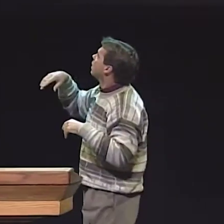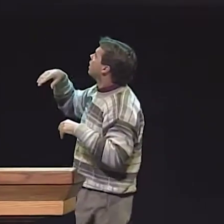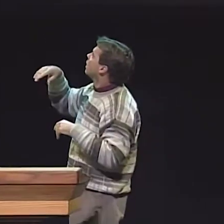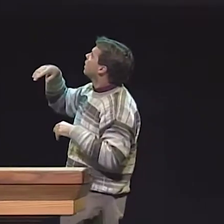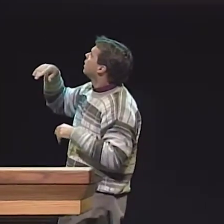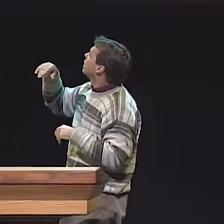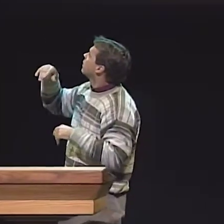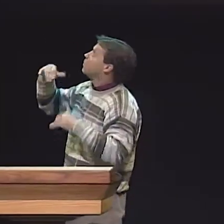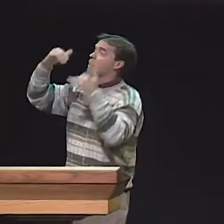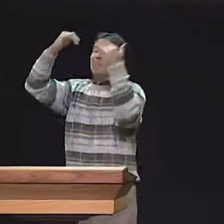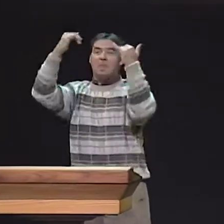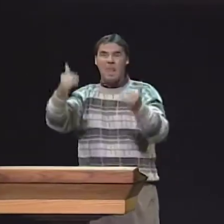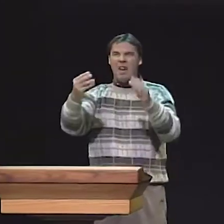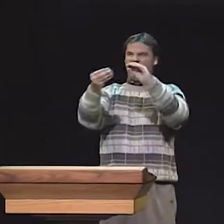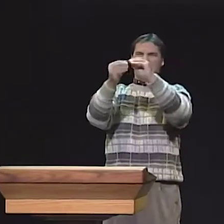THEIR ABILITIES AT THE TWO POINTS IN TIME.